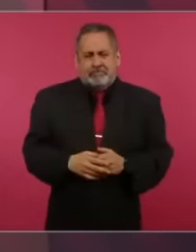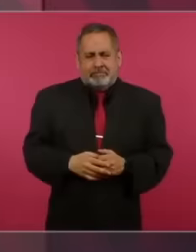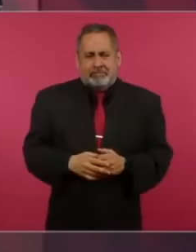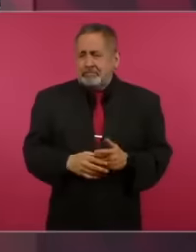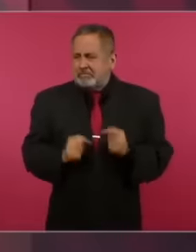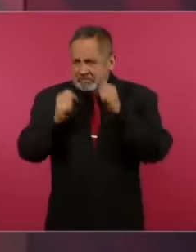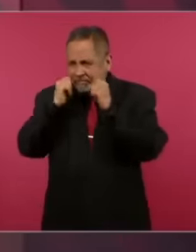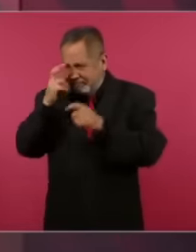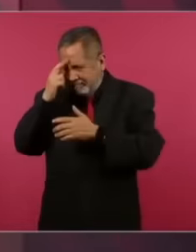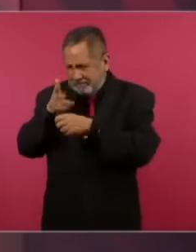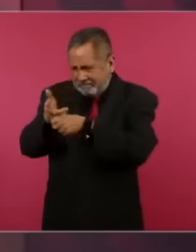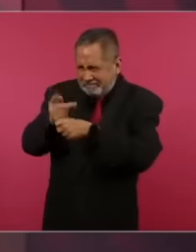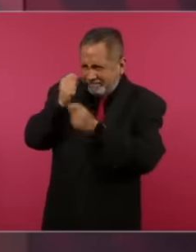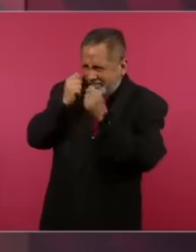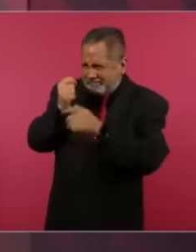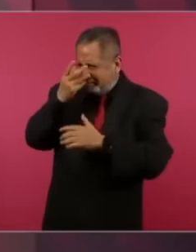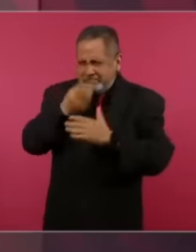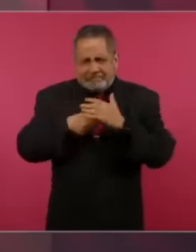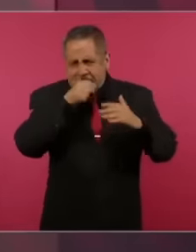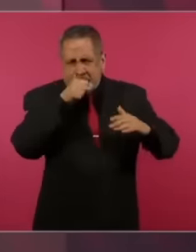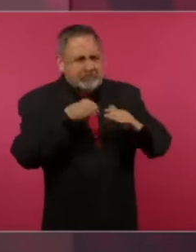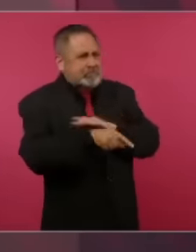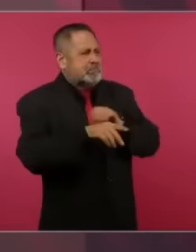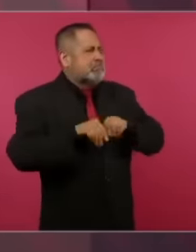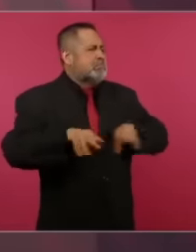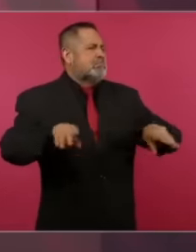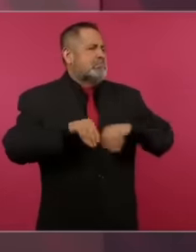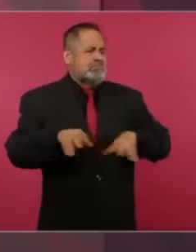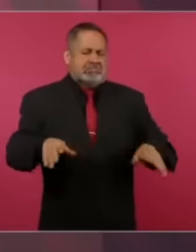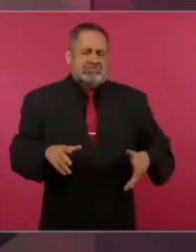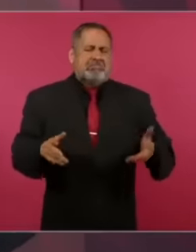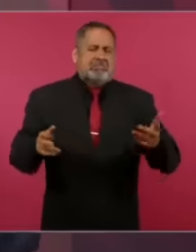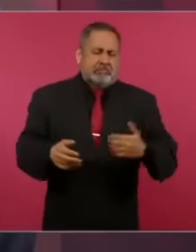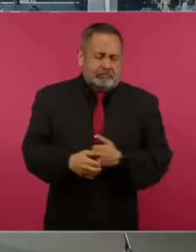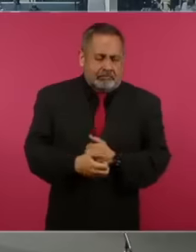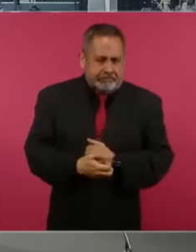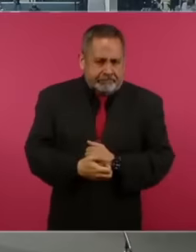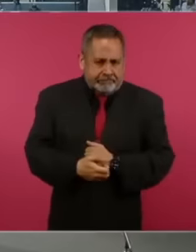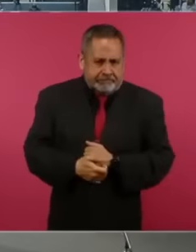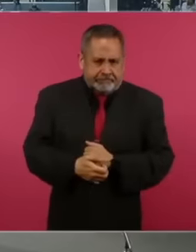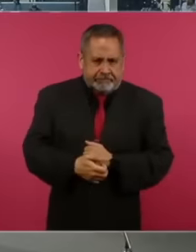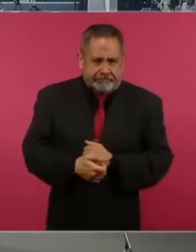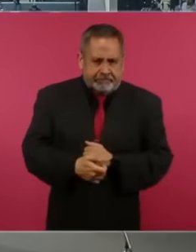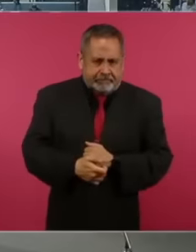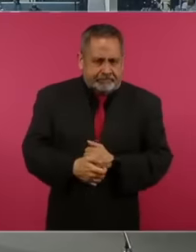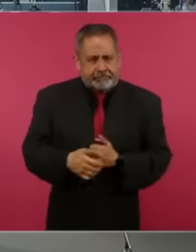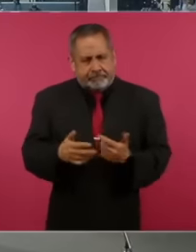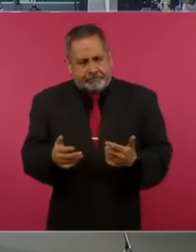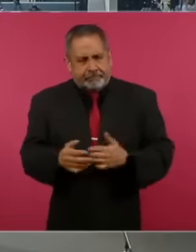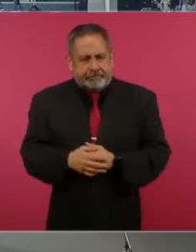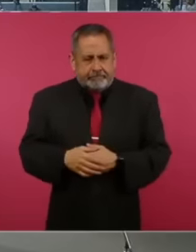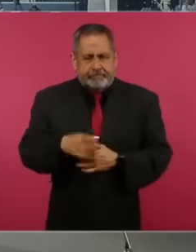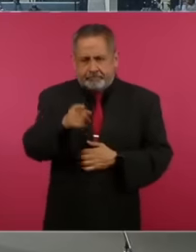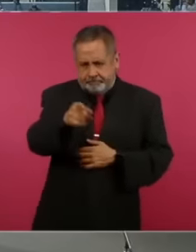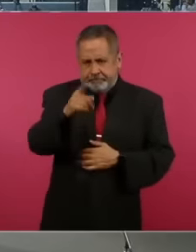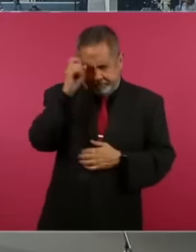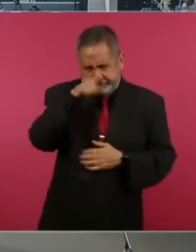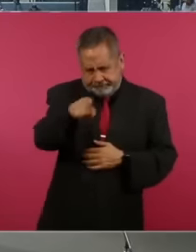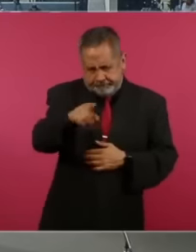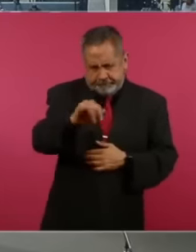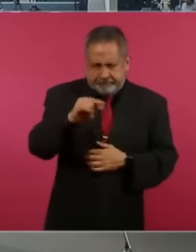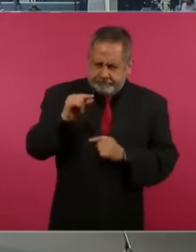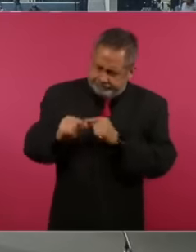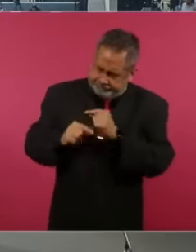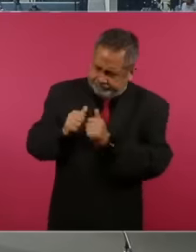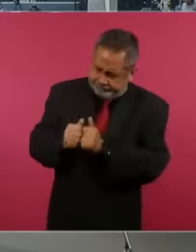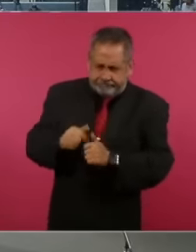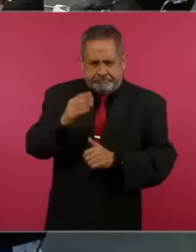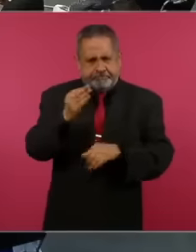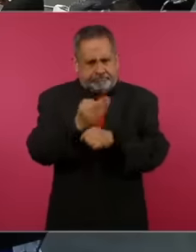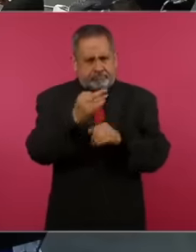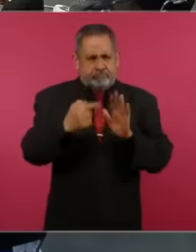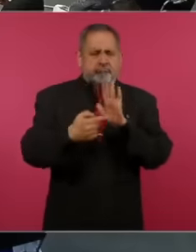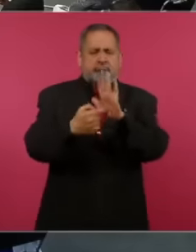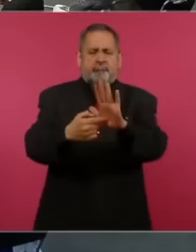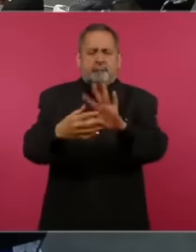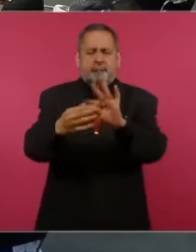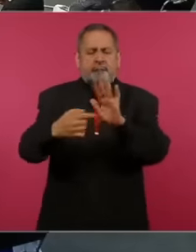hierarchies But then it has been difficult for us but look we are going to show you But before